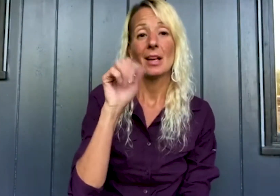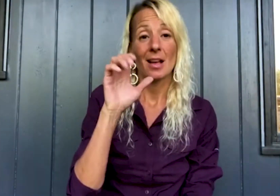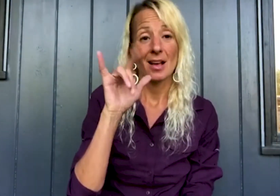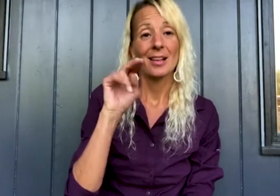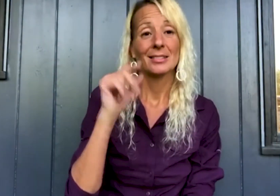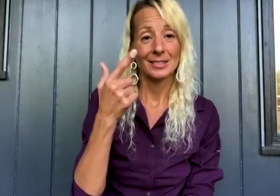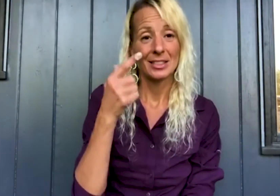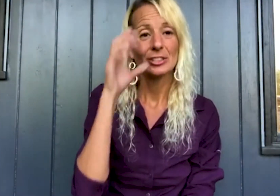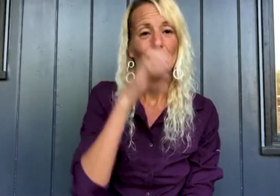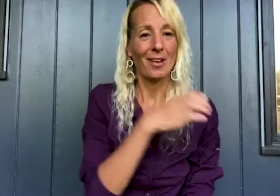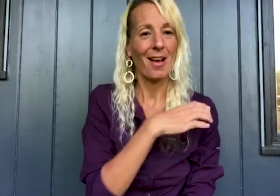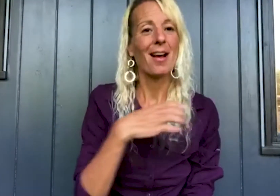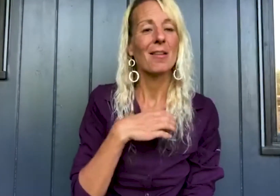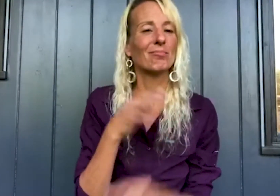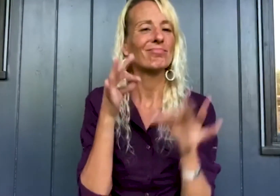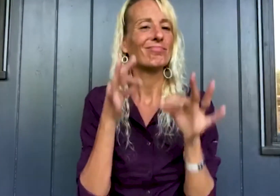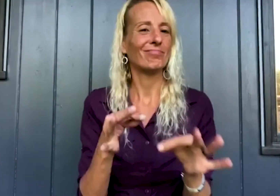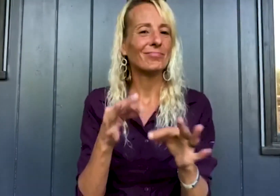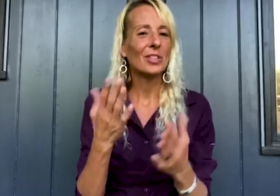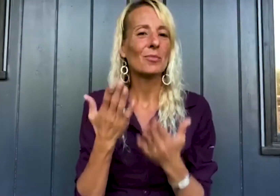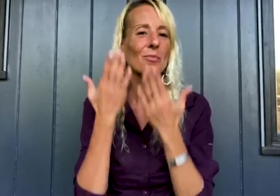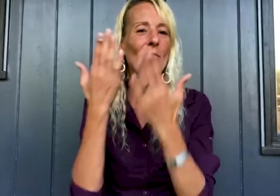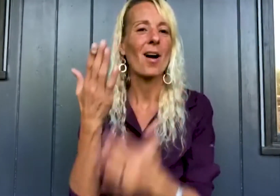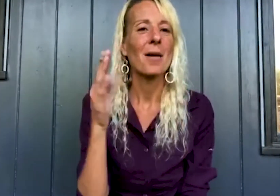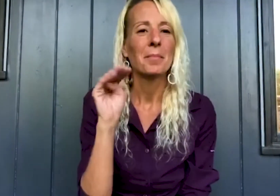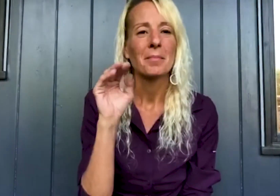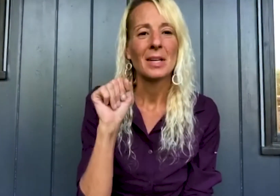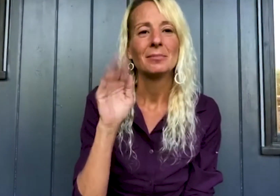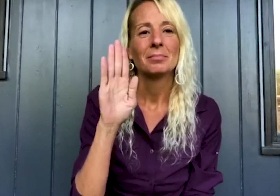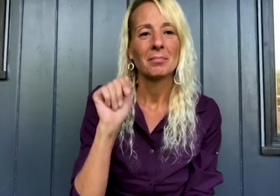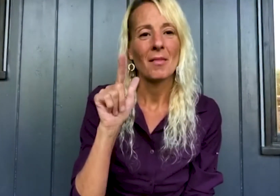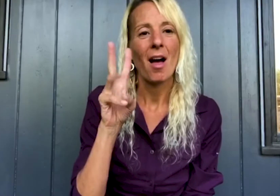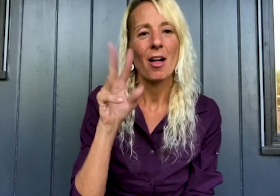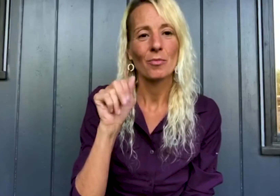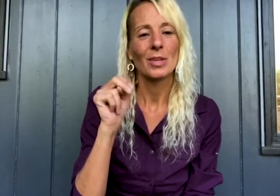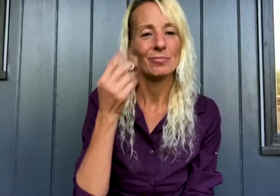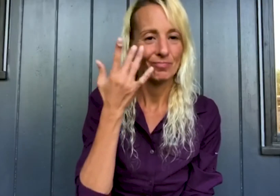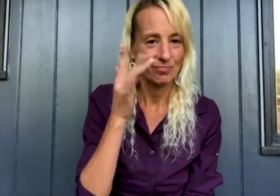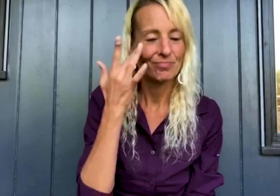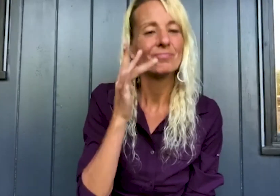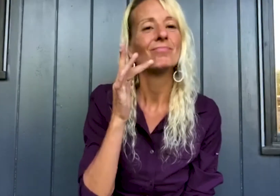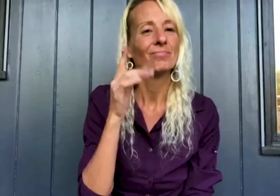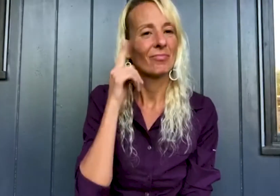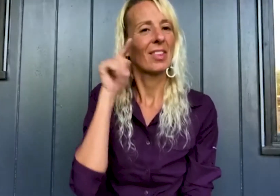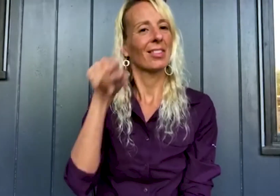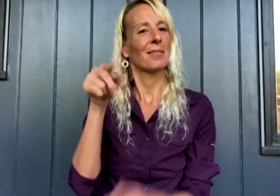The Acting AKSD Supervisor search committee recommended Ms. Baldwin